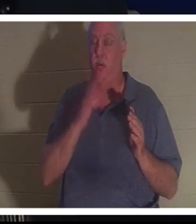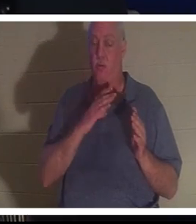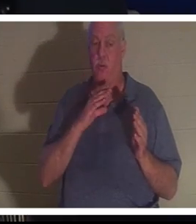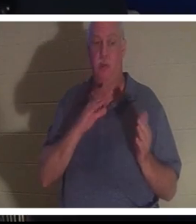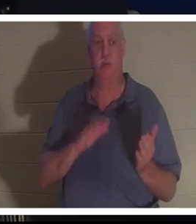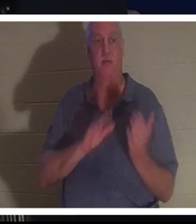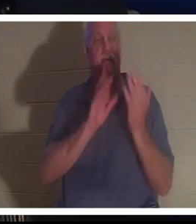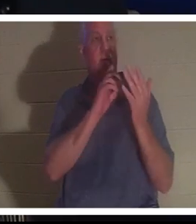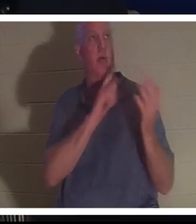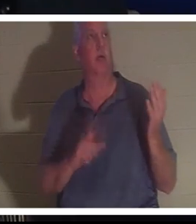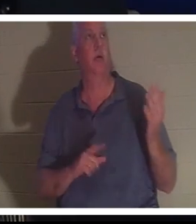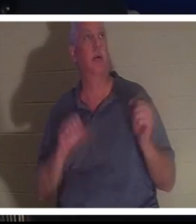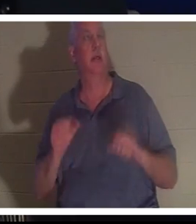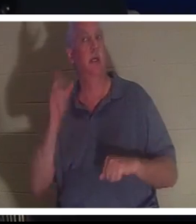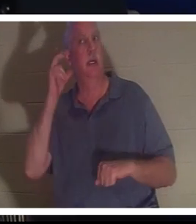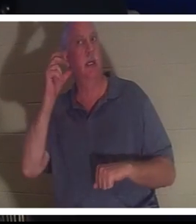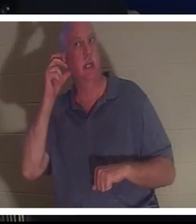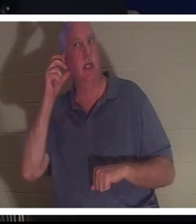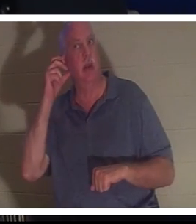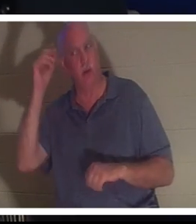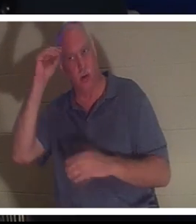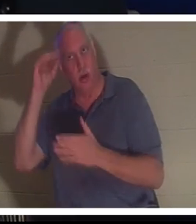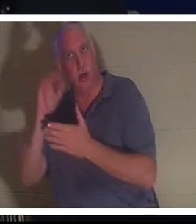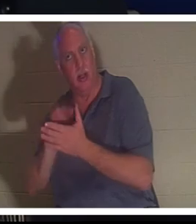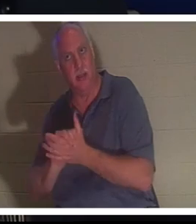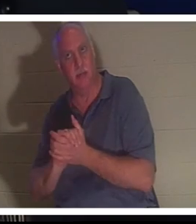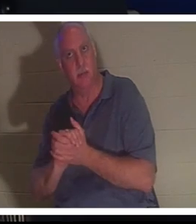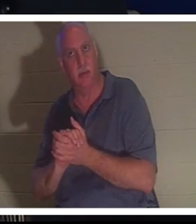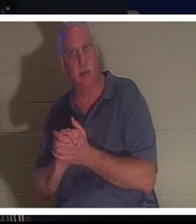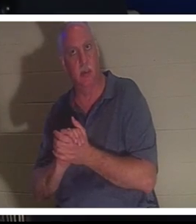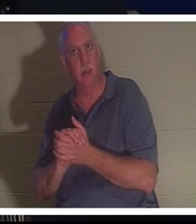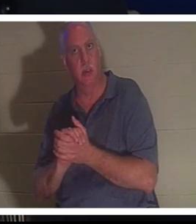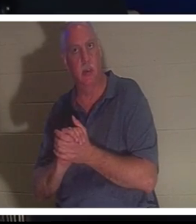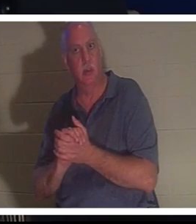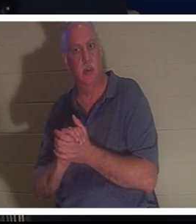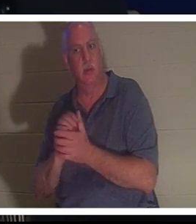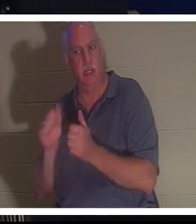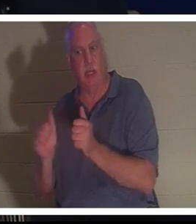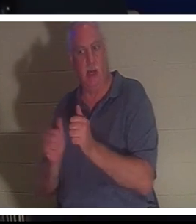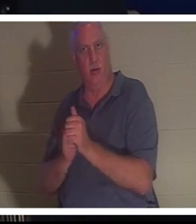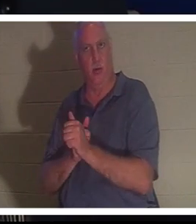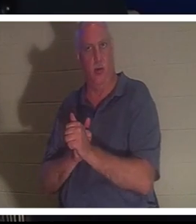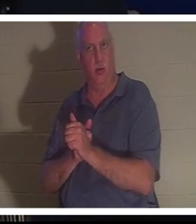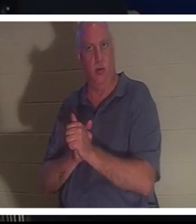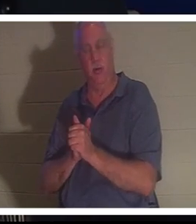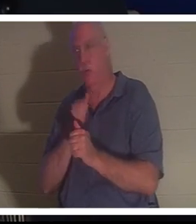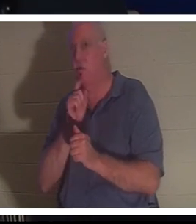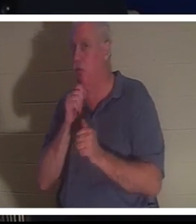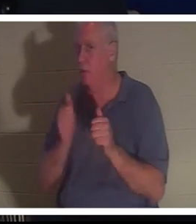She could hear Bahra, her husband behind her. You know he wasn't behind her, but she could hear